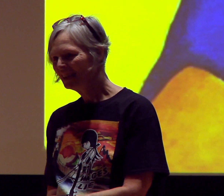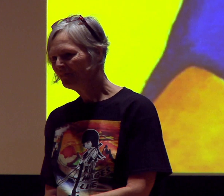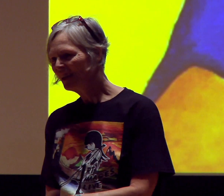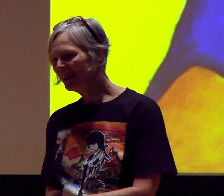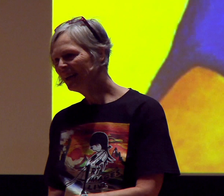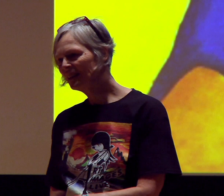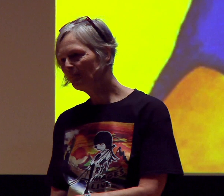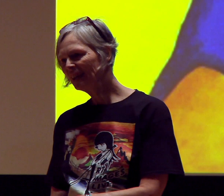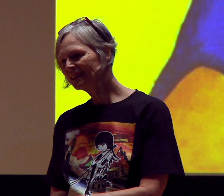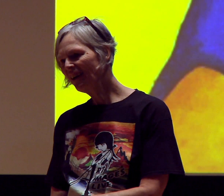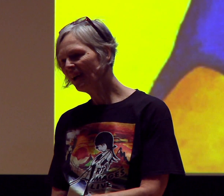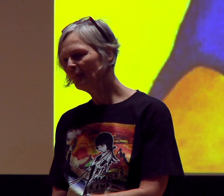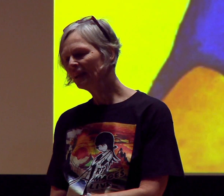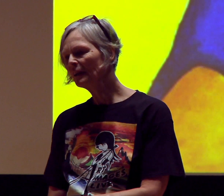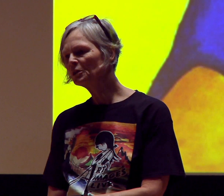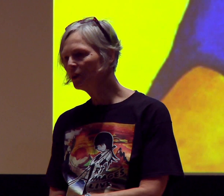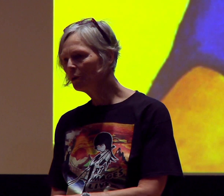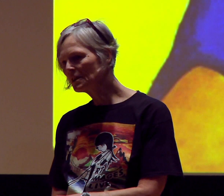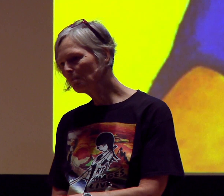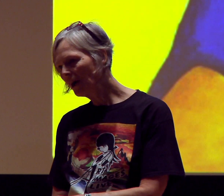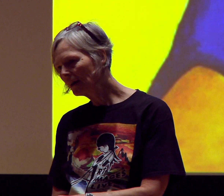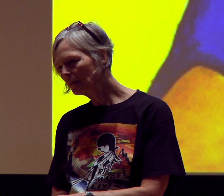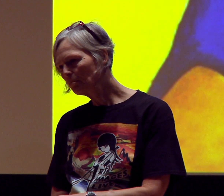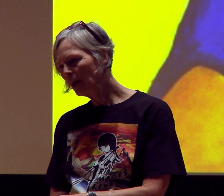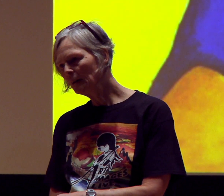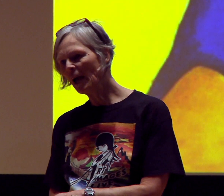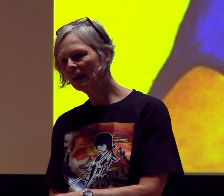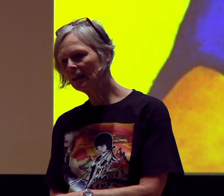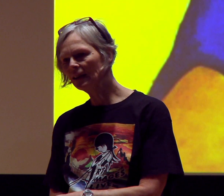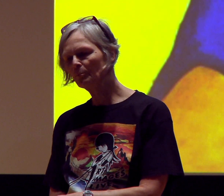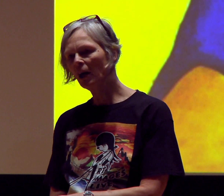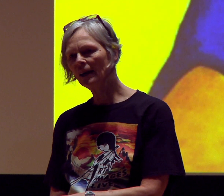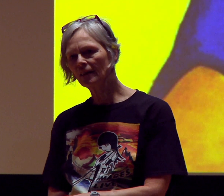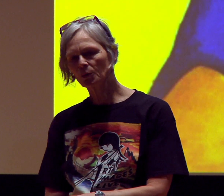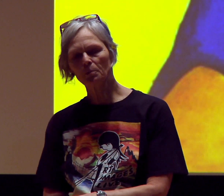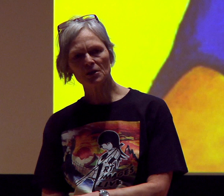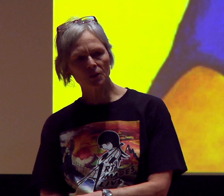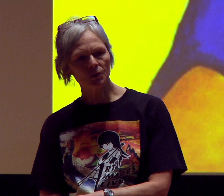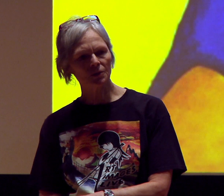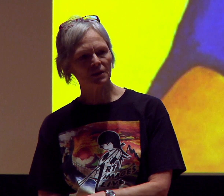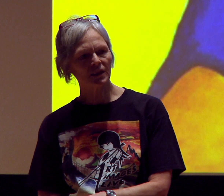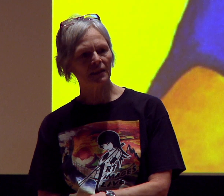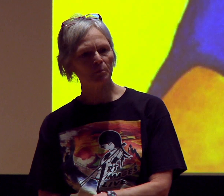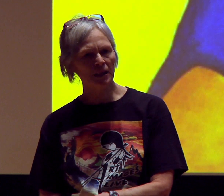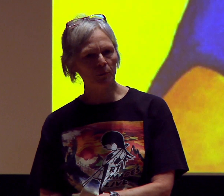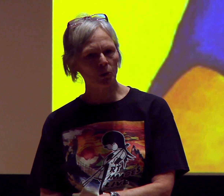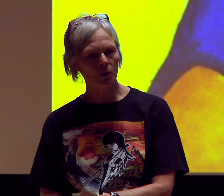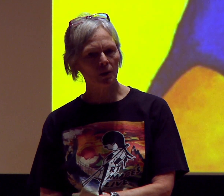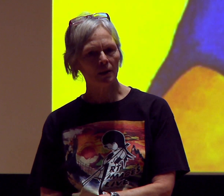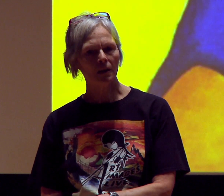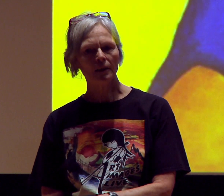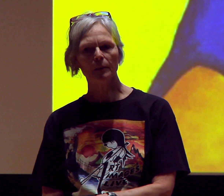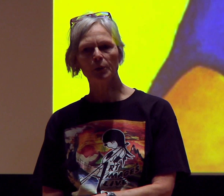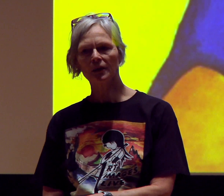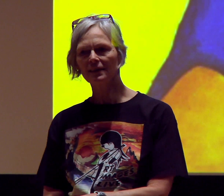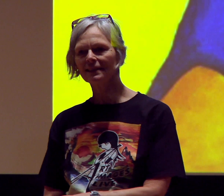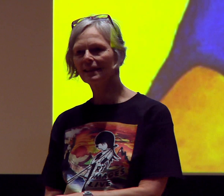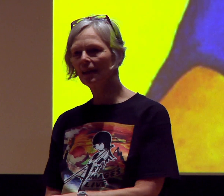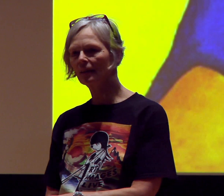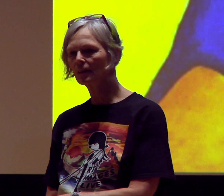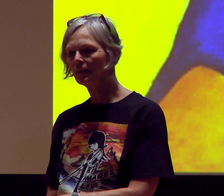But I had the best time, and I’m so inspired by Maddie and the group of students and the people that put this together.